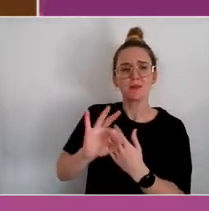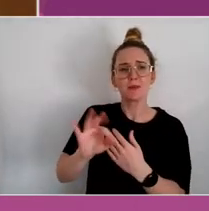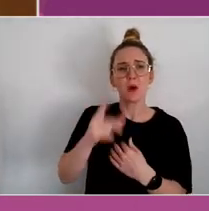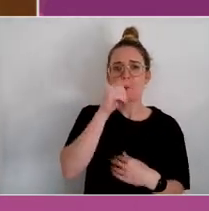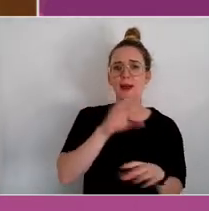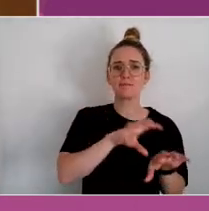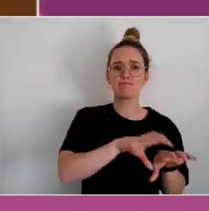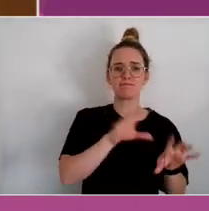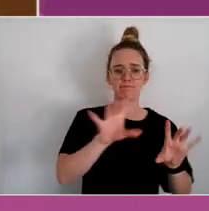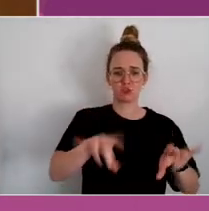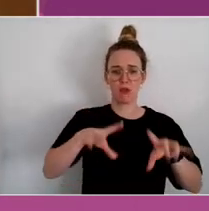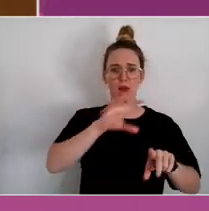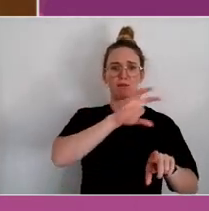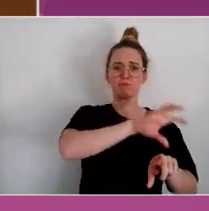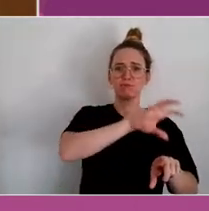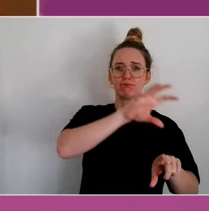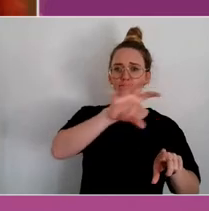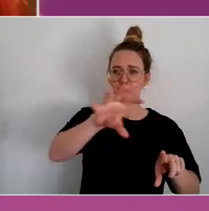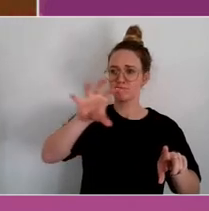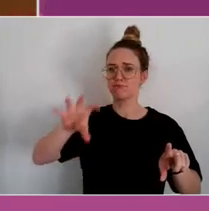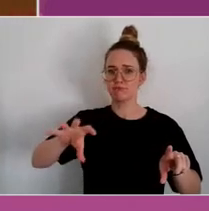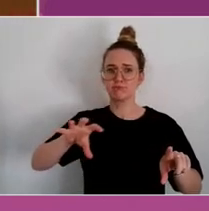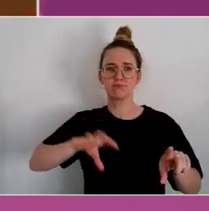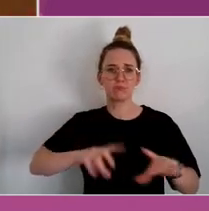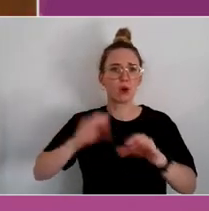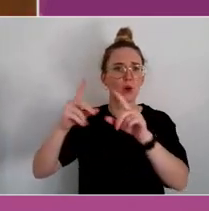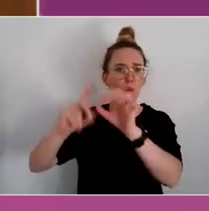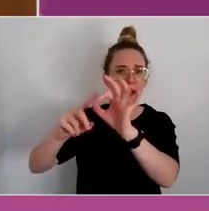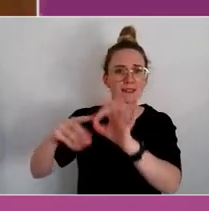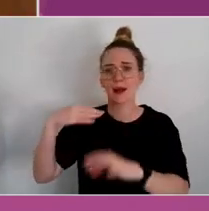And see what we can capitalise local.